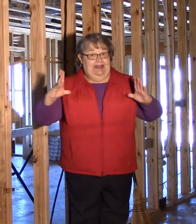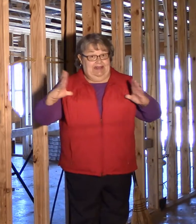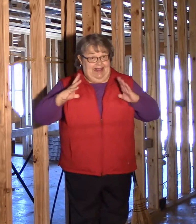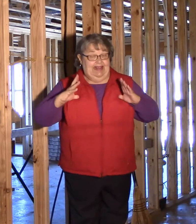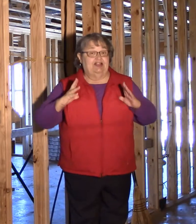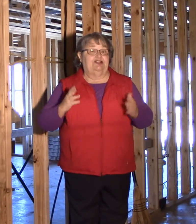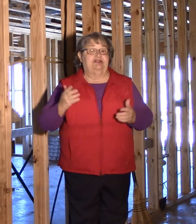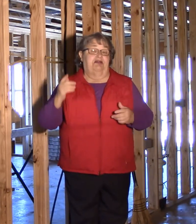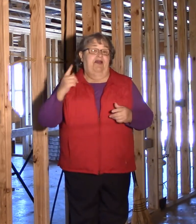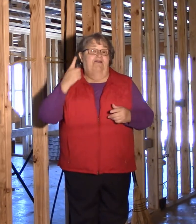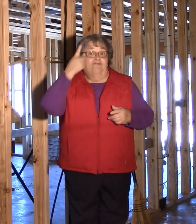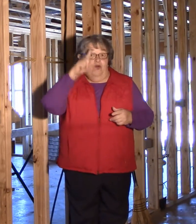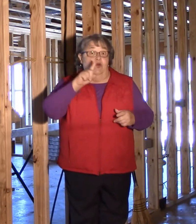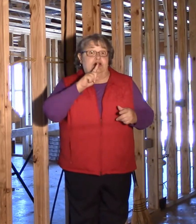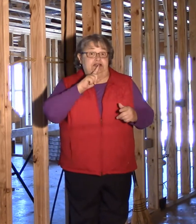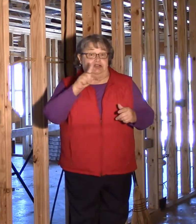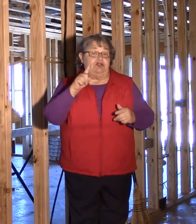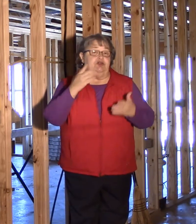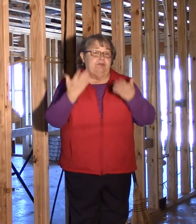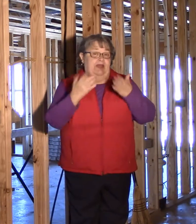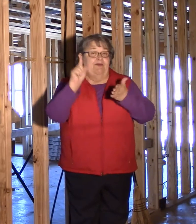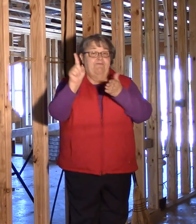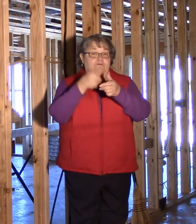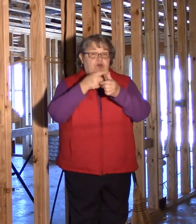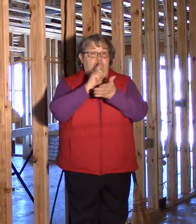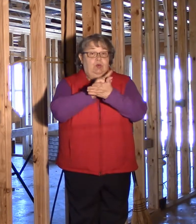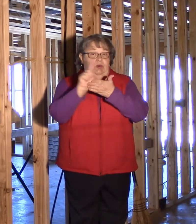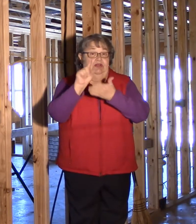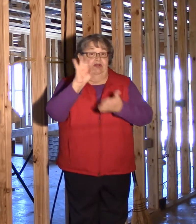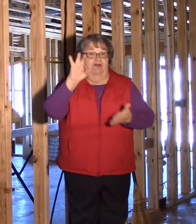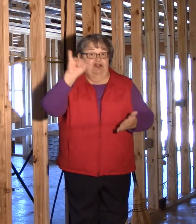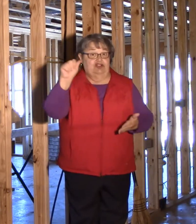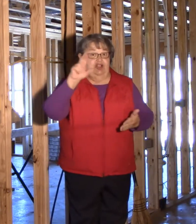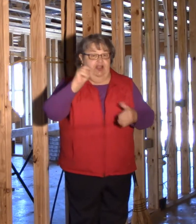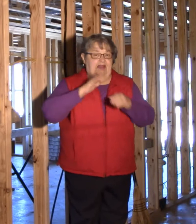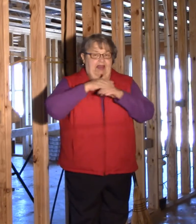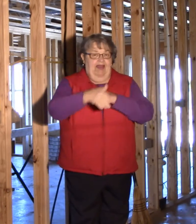Hopefully, I'll be back for update first week of Jan. after the new year celebration.